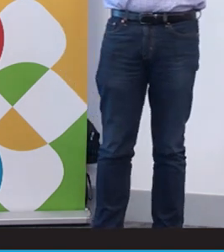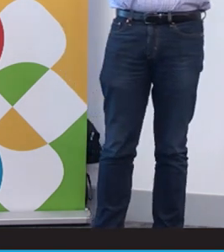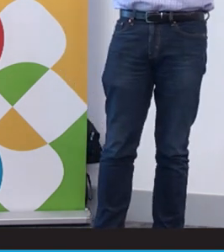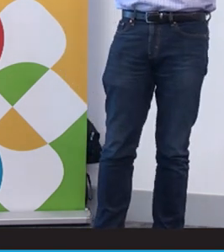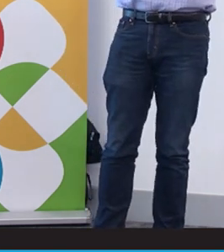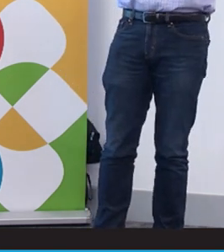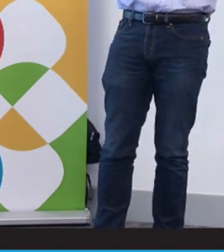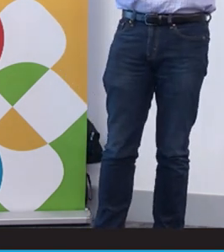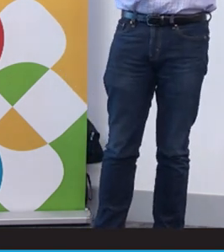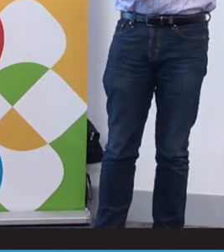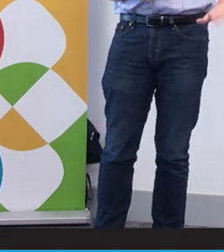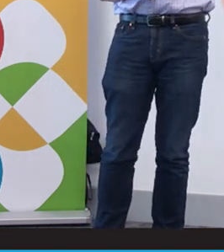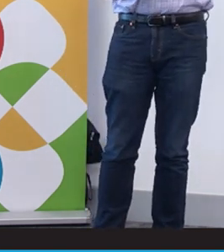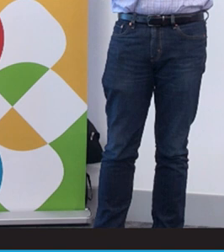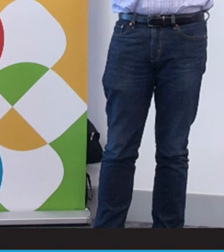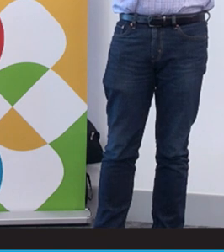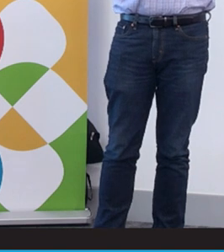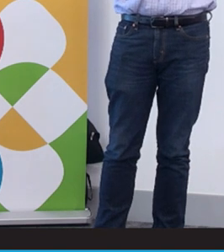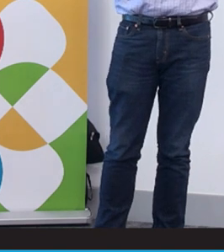So there are people like me who are culturally and linguistically deaf.